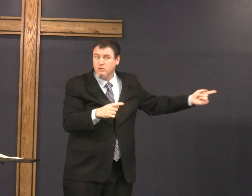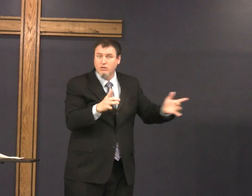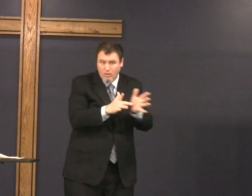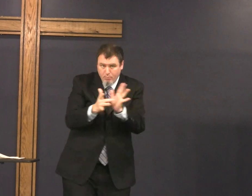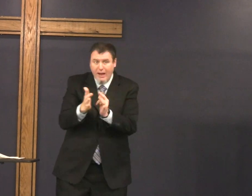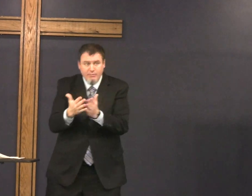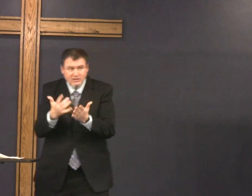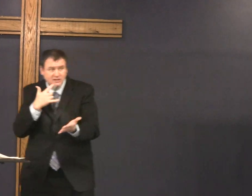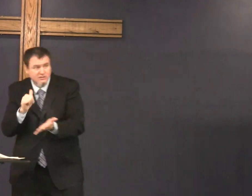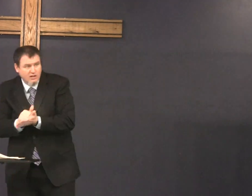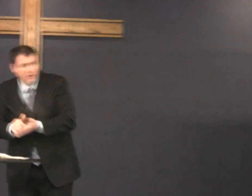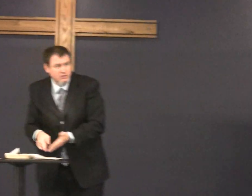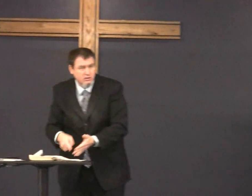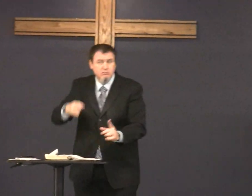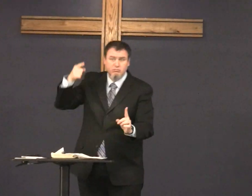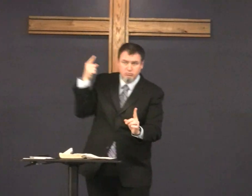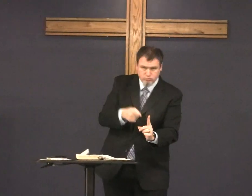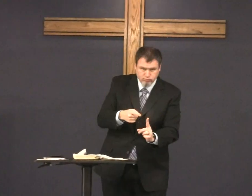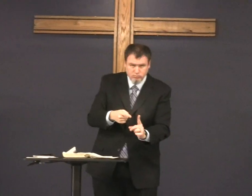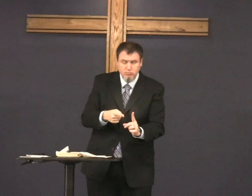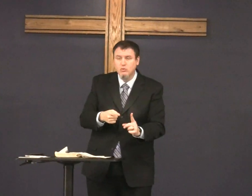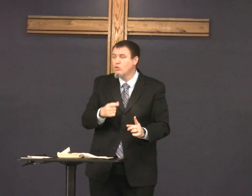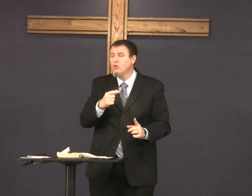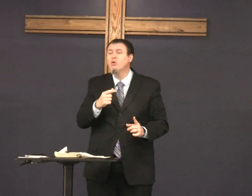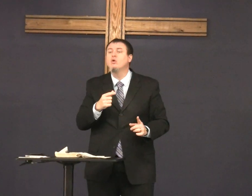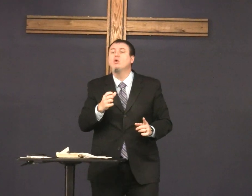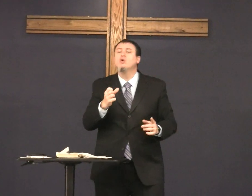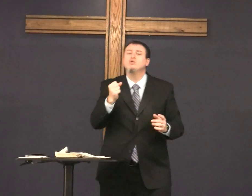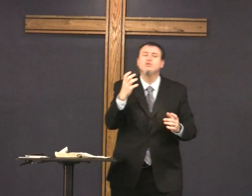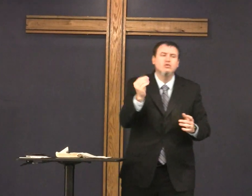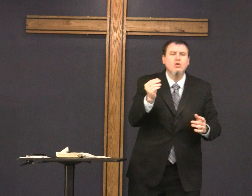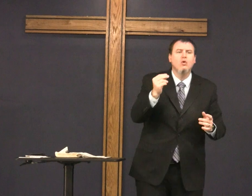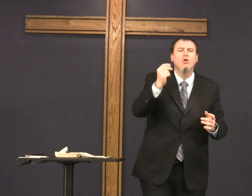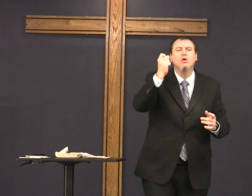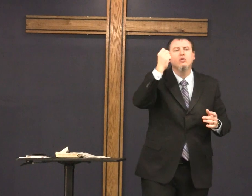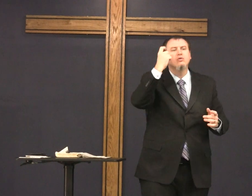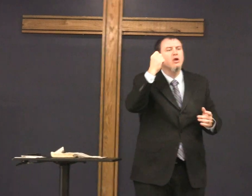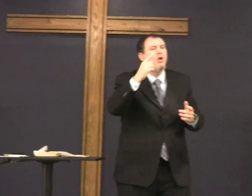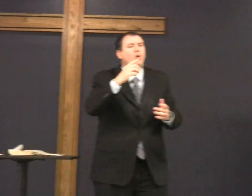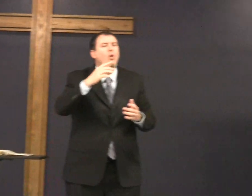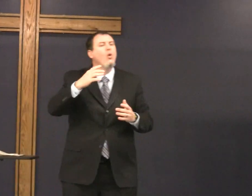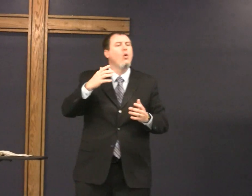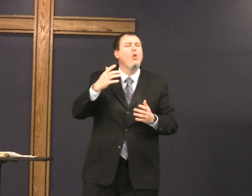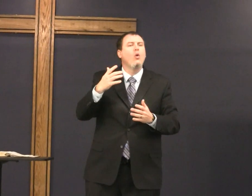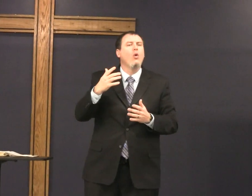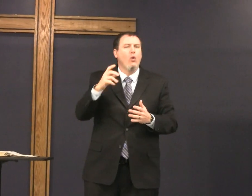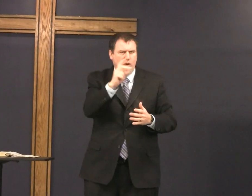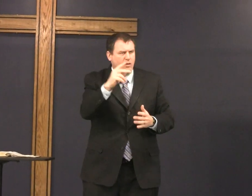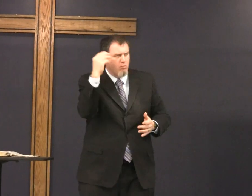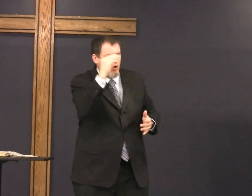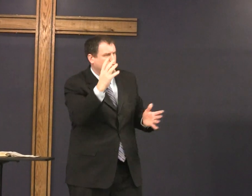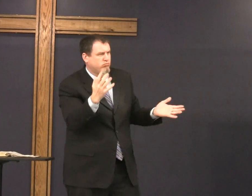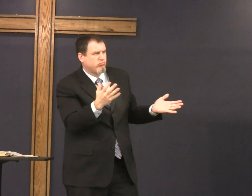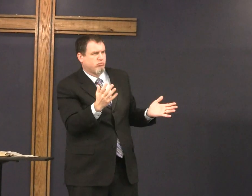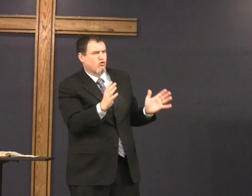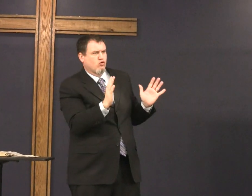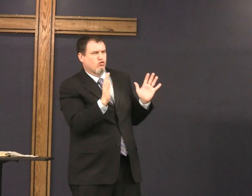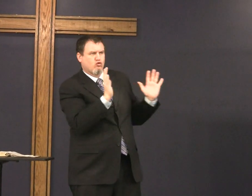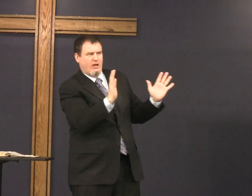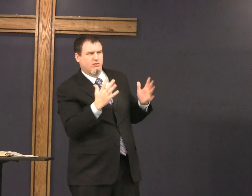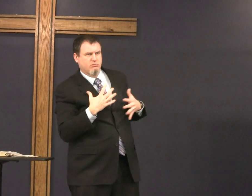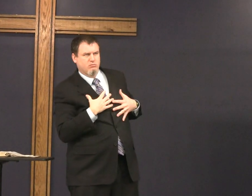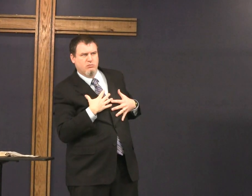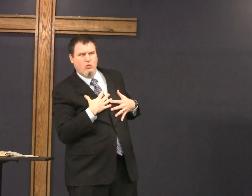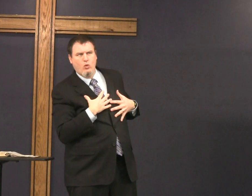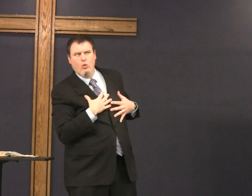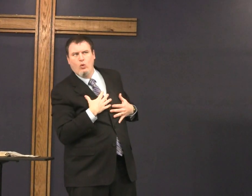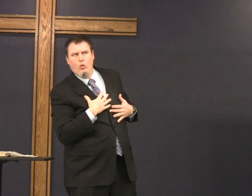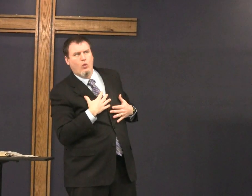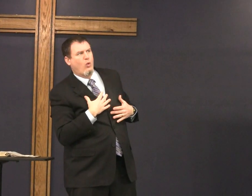Yahweh did this this is Bible so understand okay okay Mark that's great